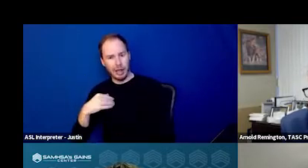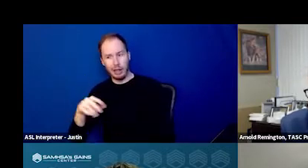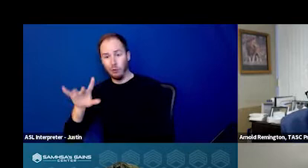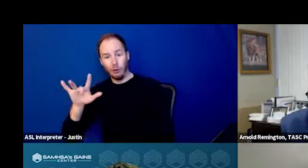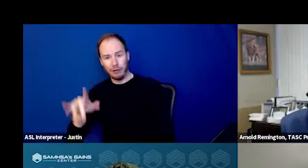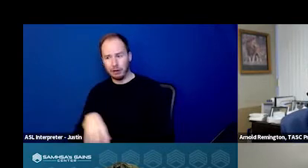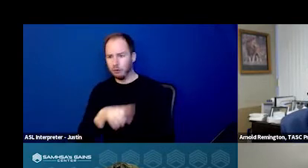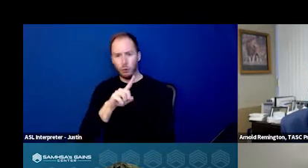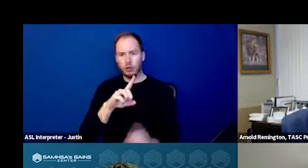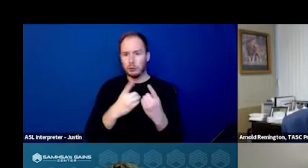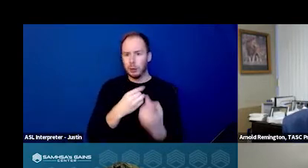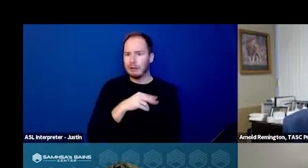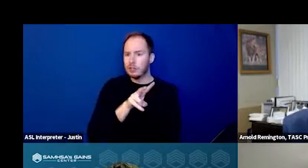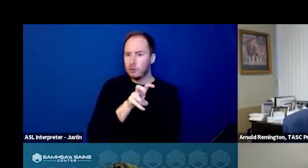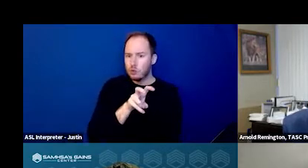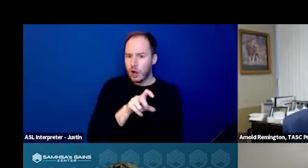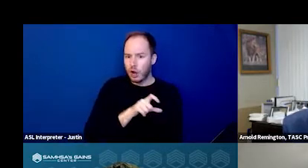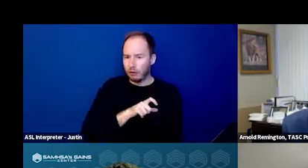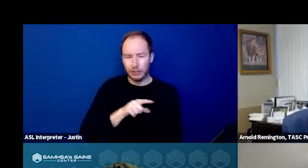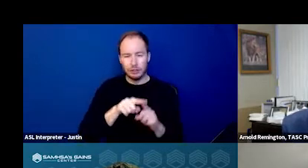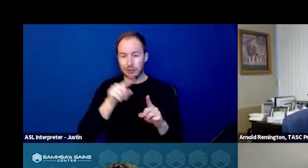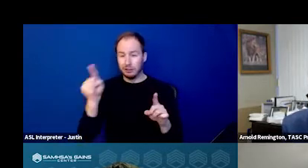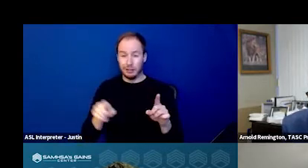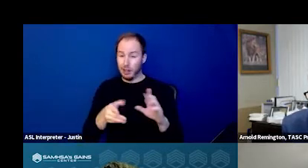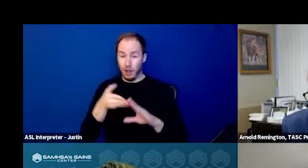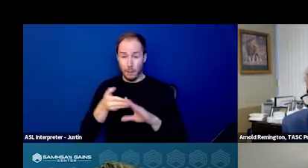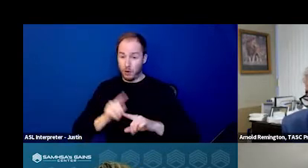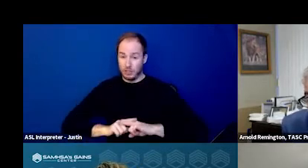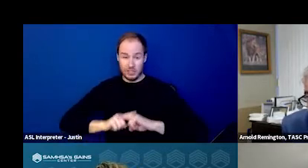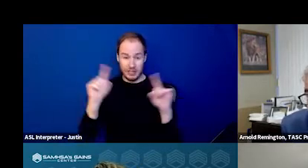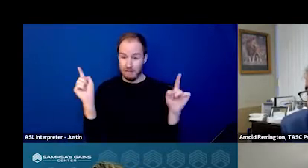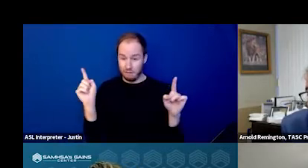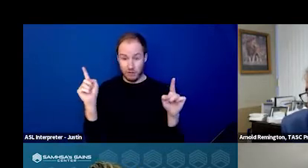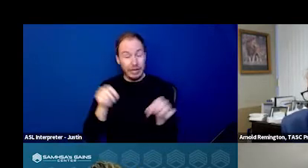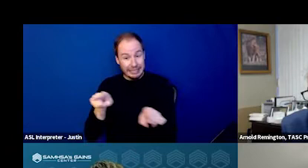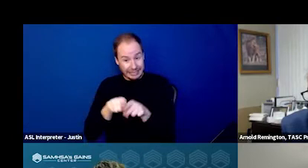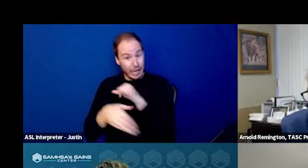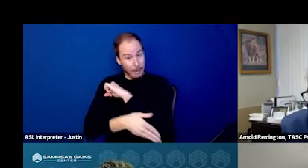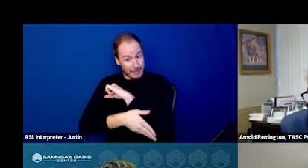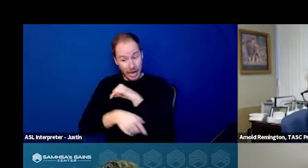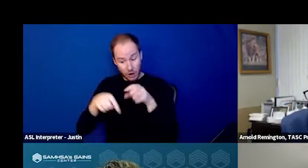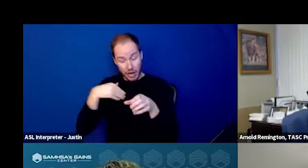operate very differently. And I have found departments even in the same counties operate very differently.